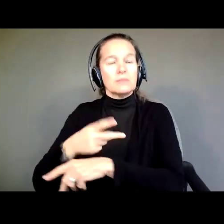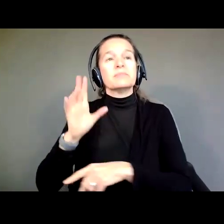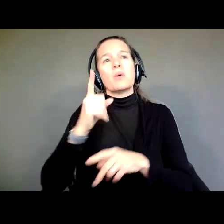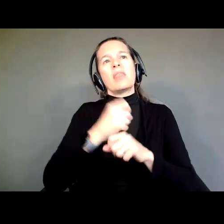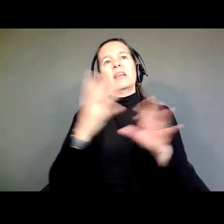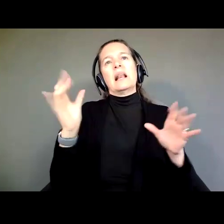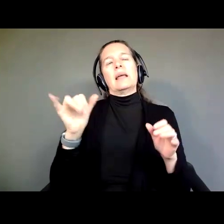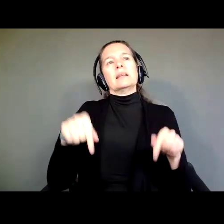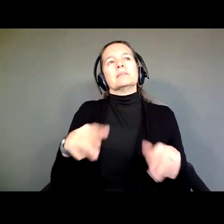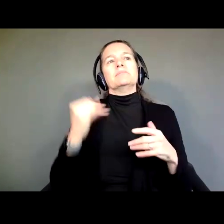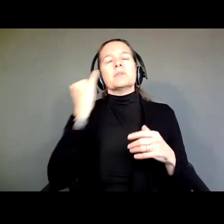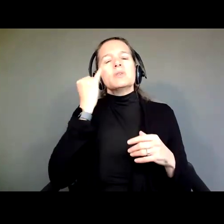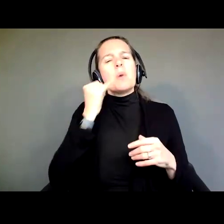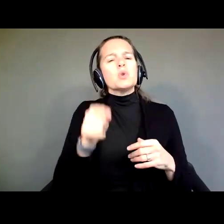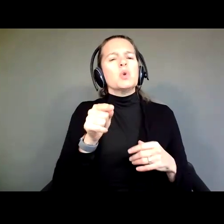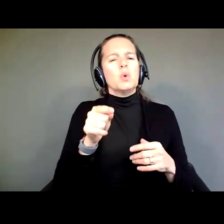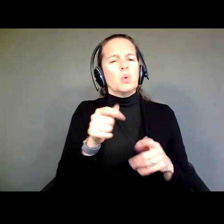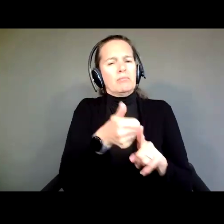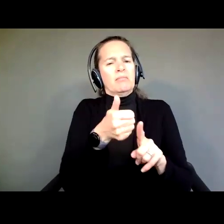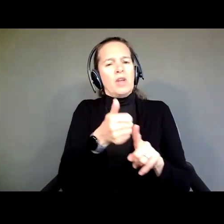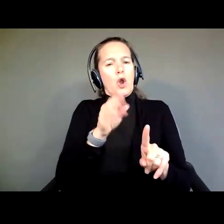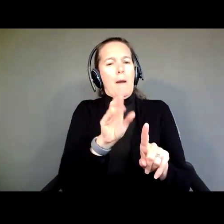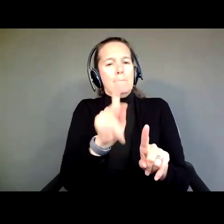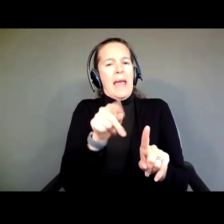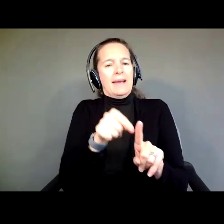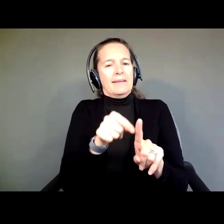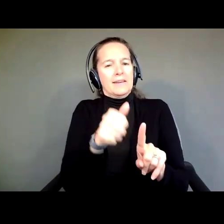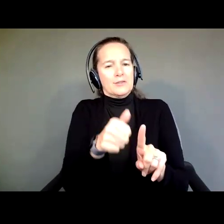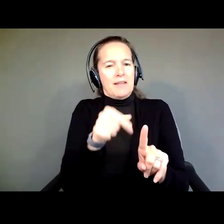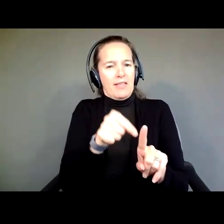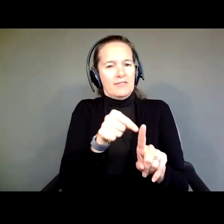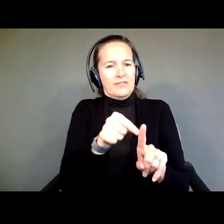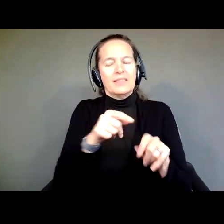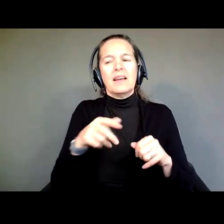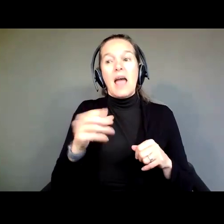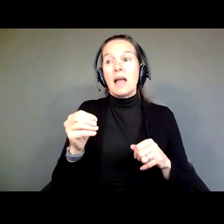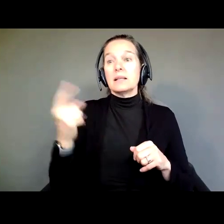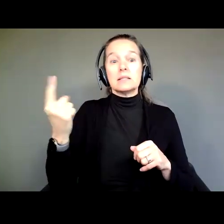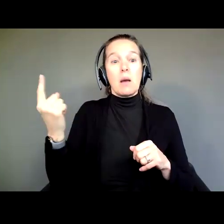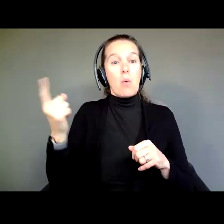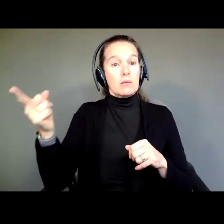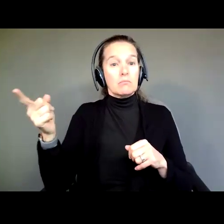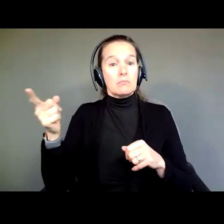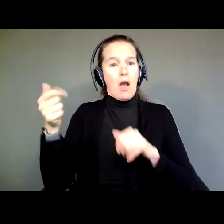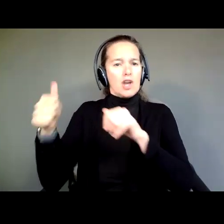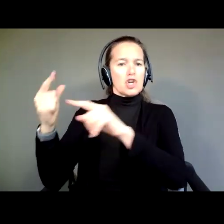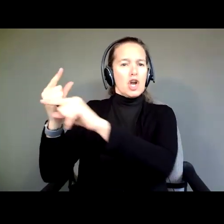If you're a bank, and a person under guardianship comes to you to ask for a loan, would you